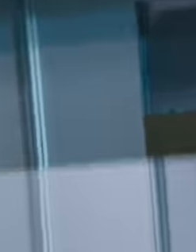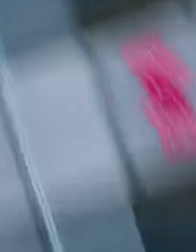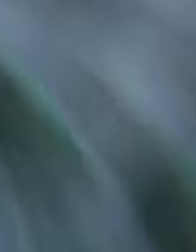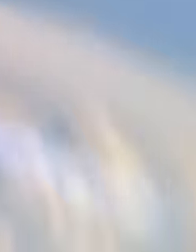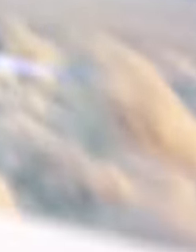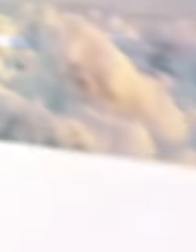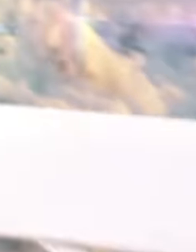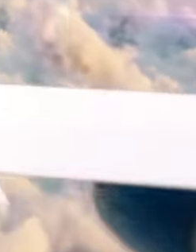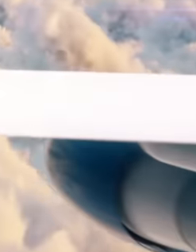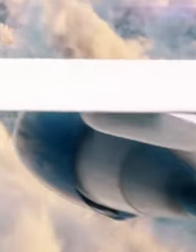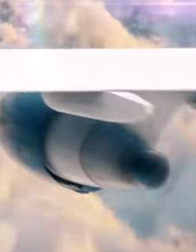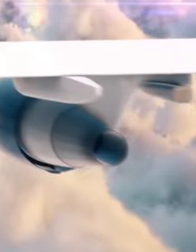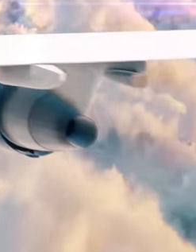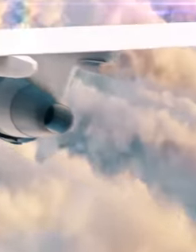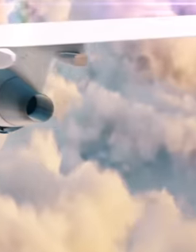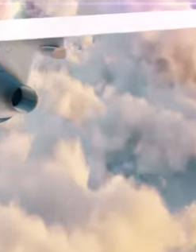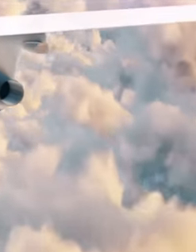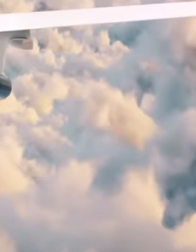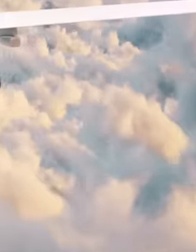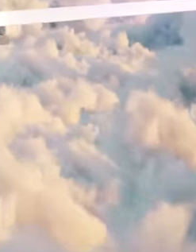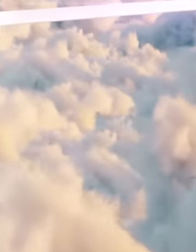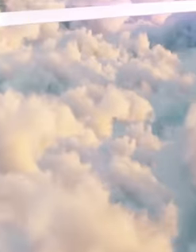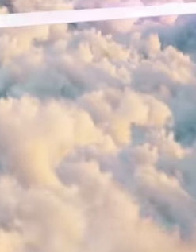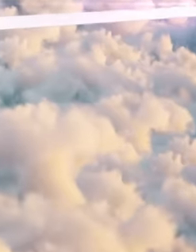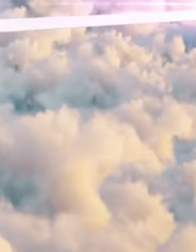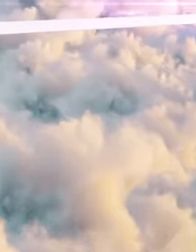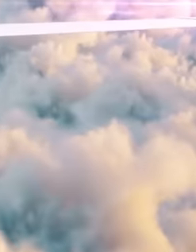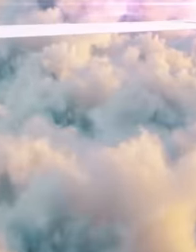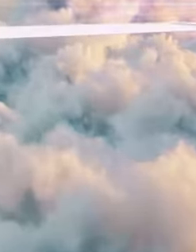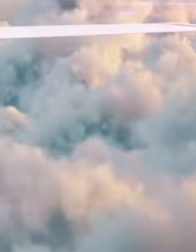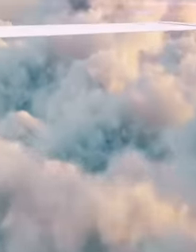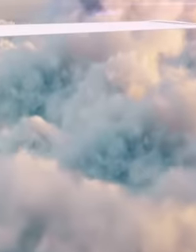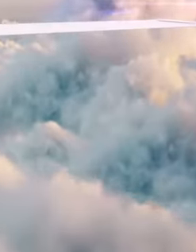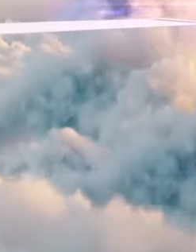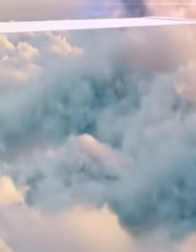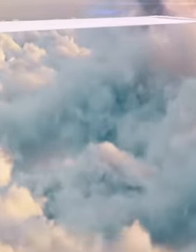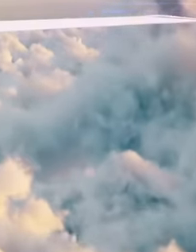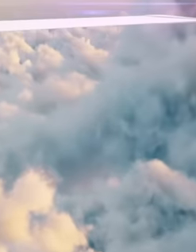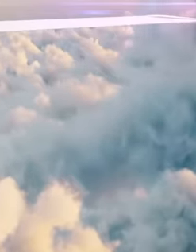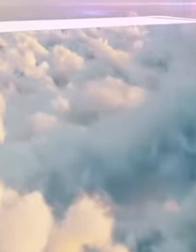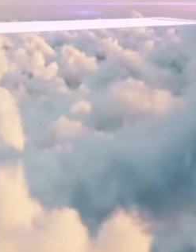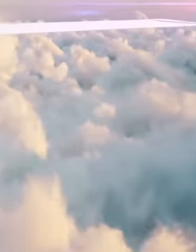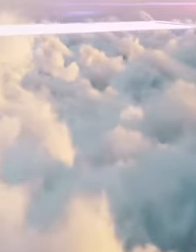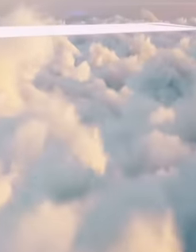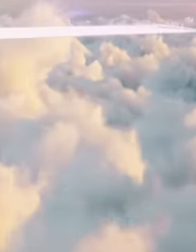he fled the country saying he was going on vacation and blaming President López